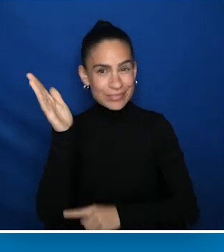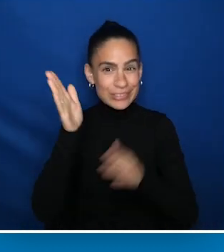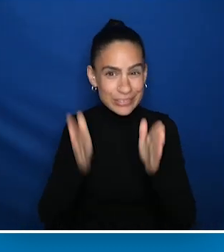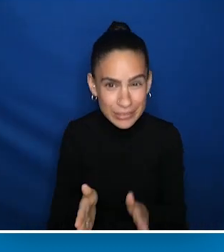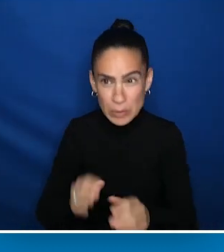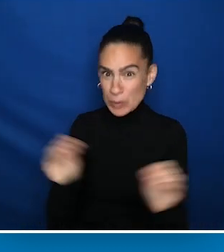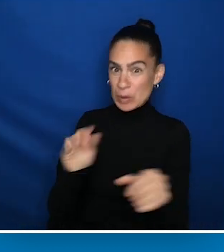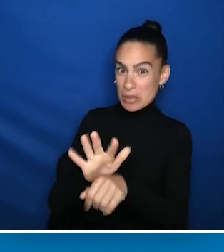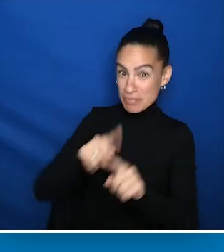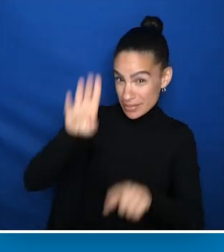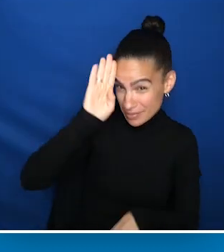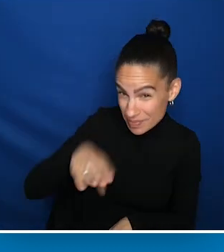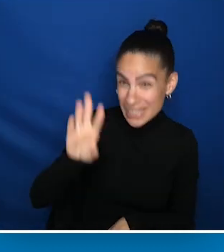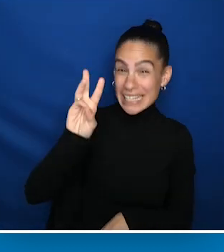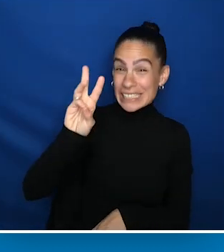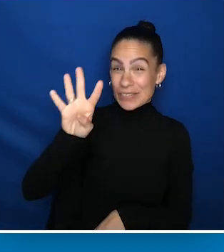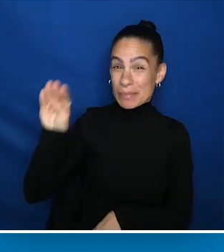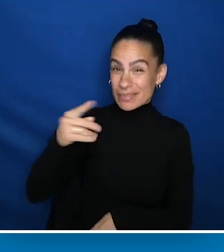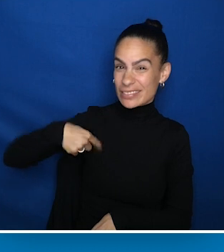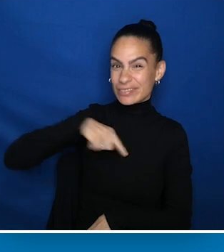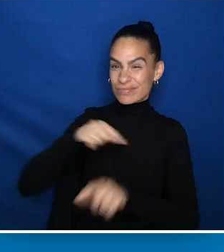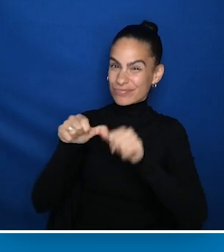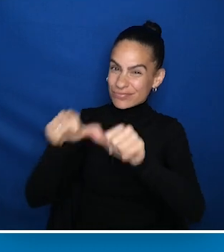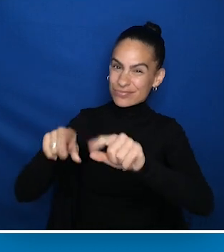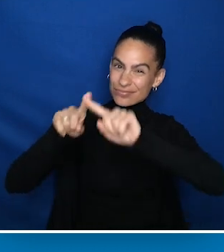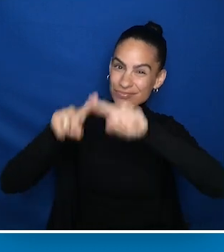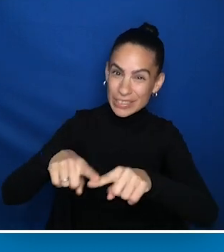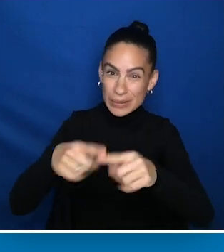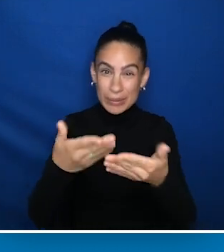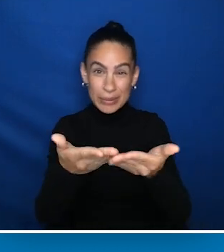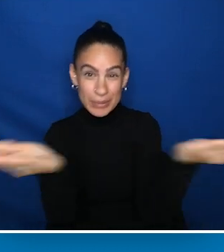No pressure, but know that 64 million of us will continue to count on you